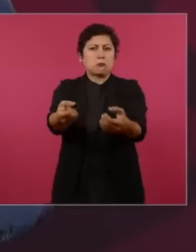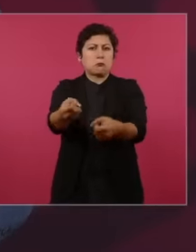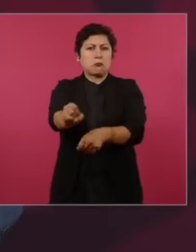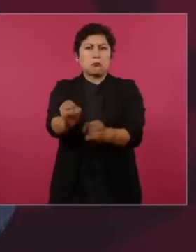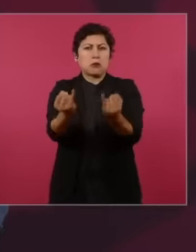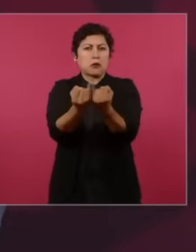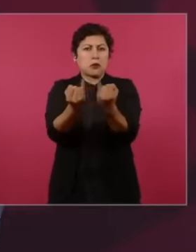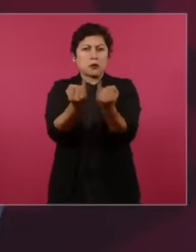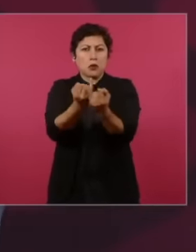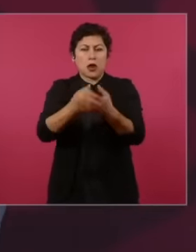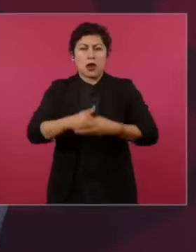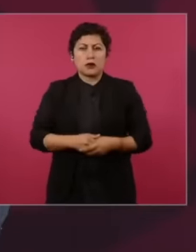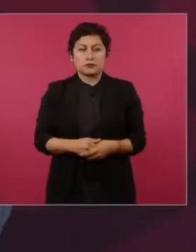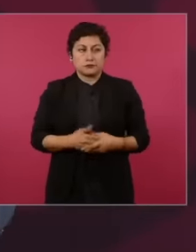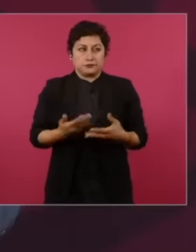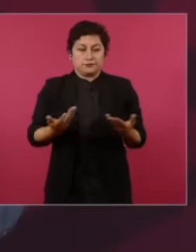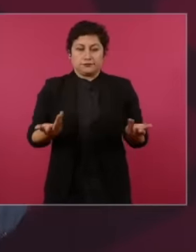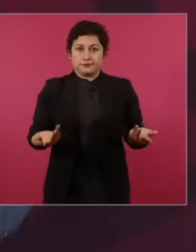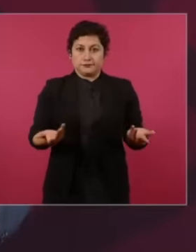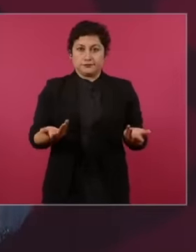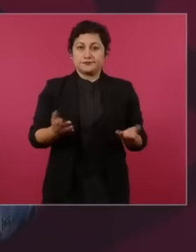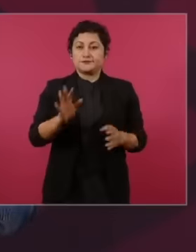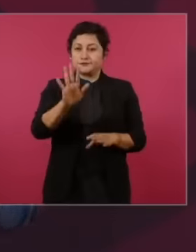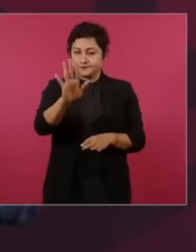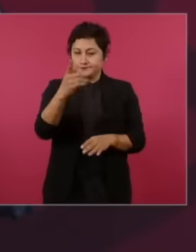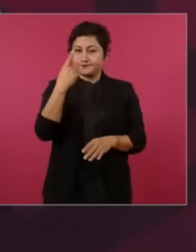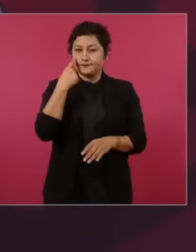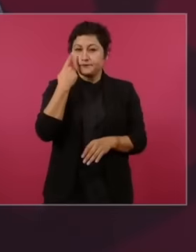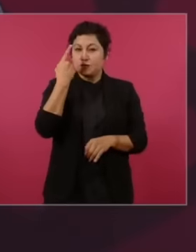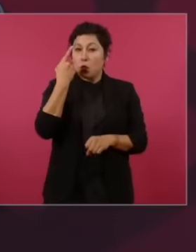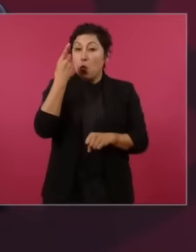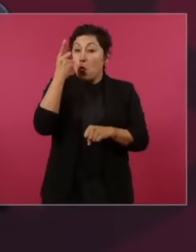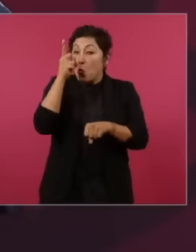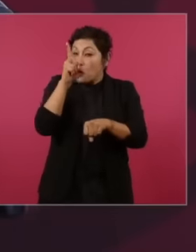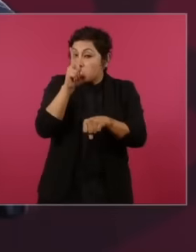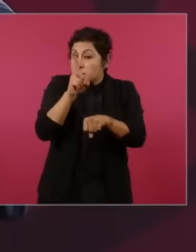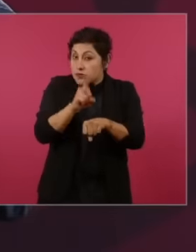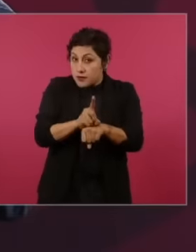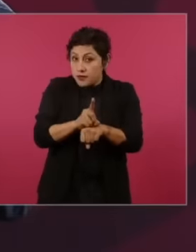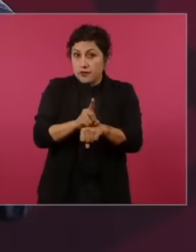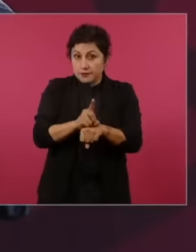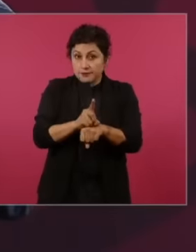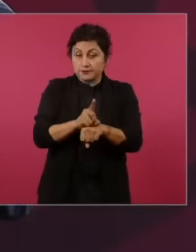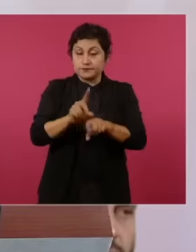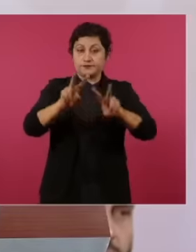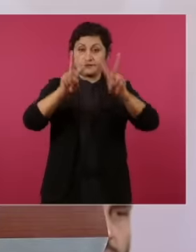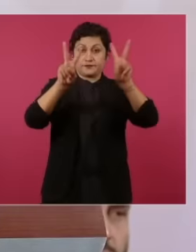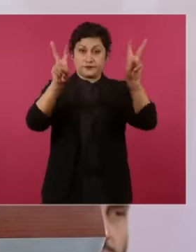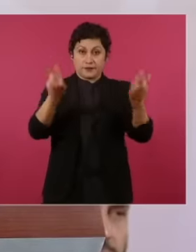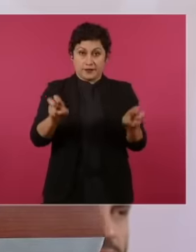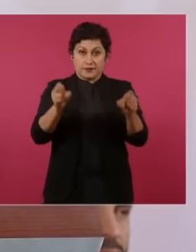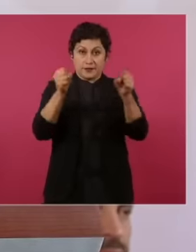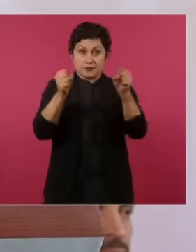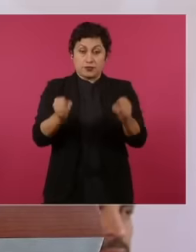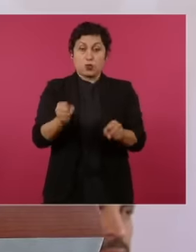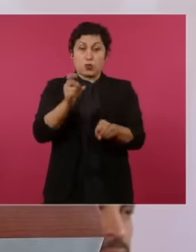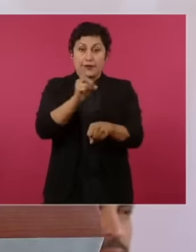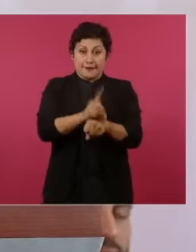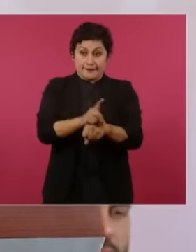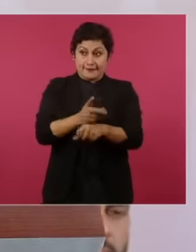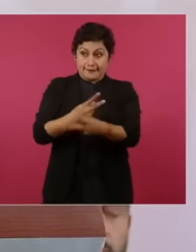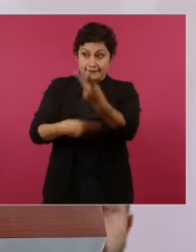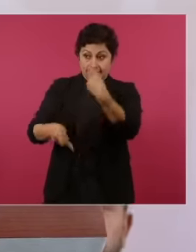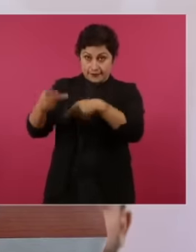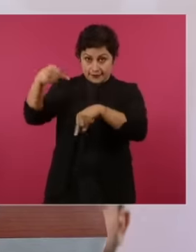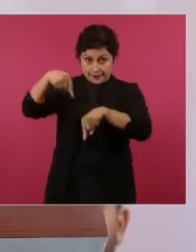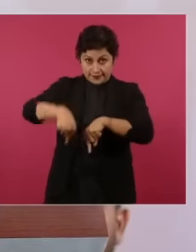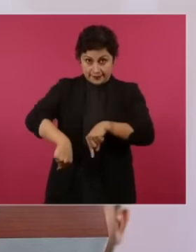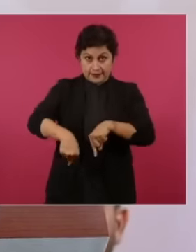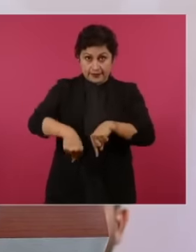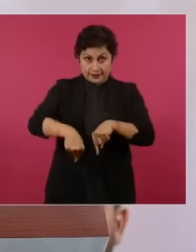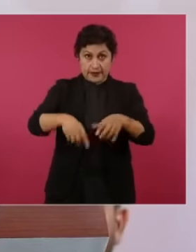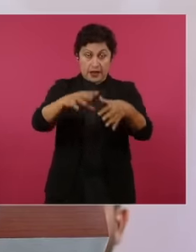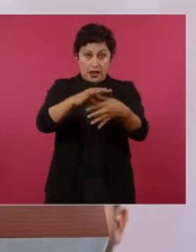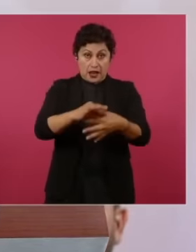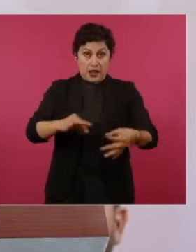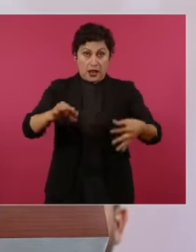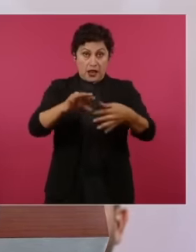the security cabinet comes to make us a